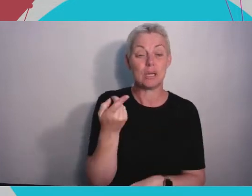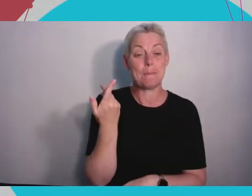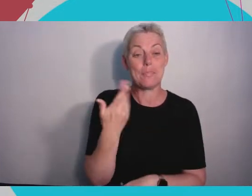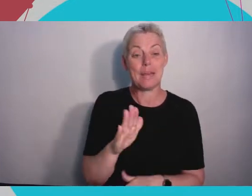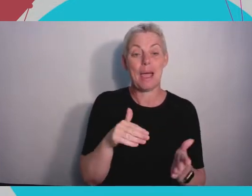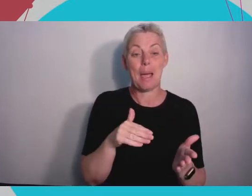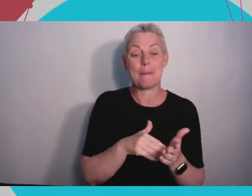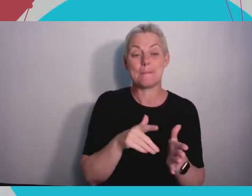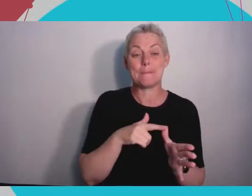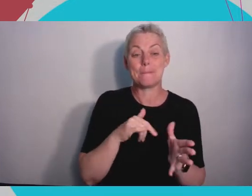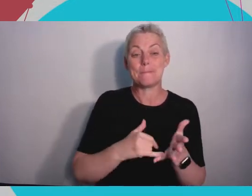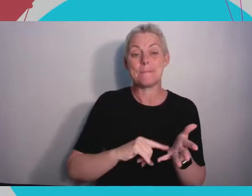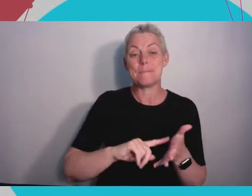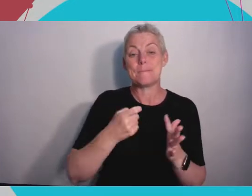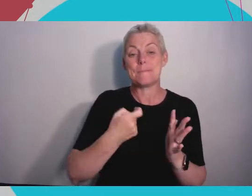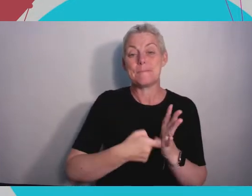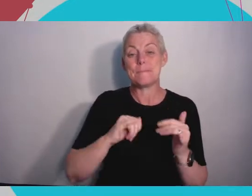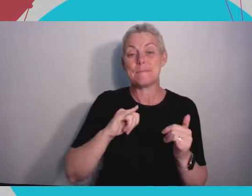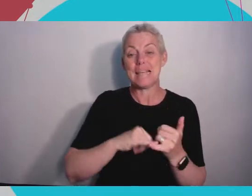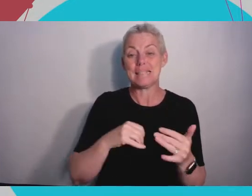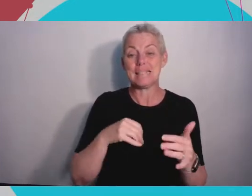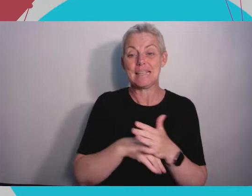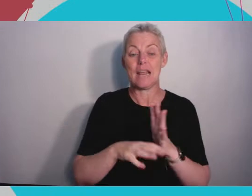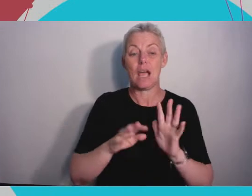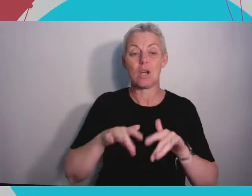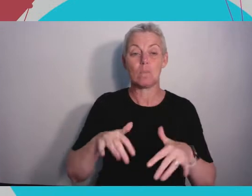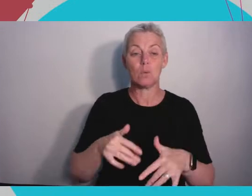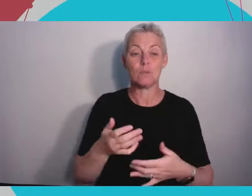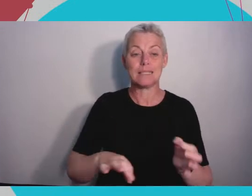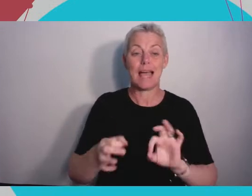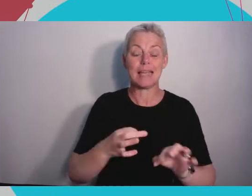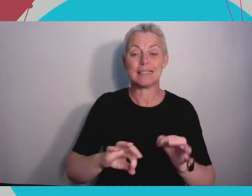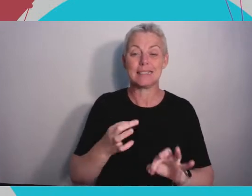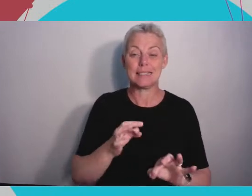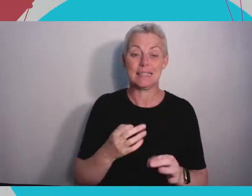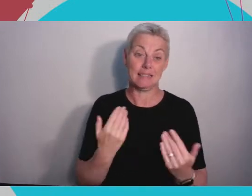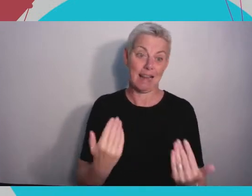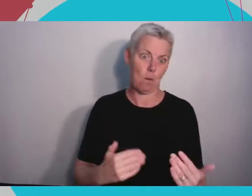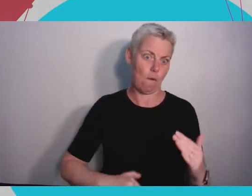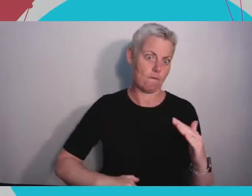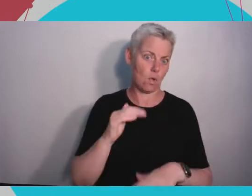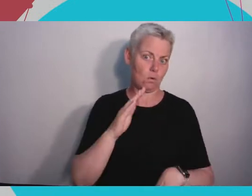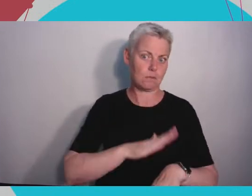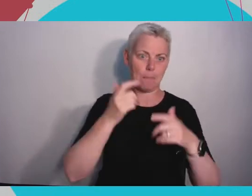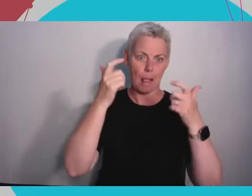legal engineer to give some reflections on behalf of you all. So over to you Amy.